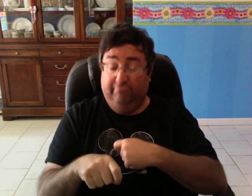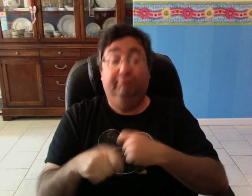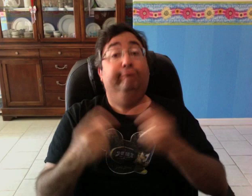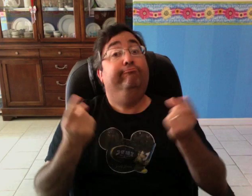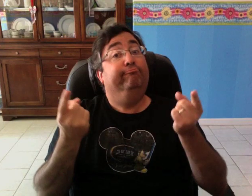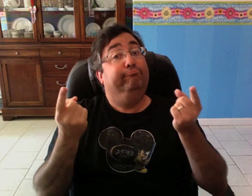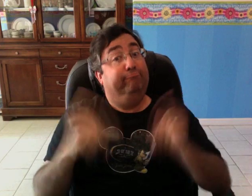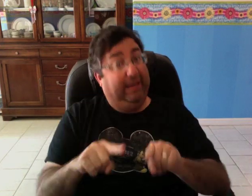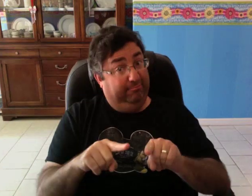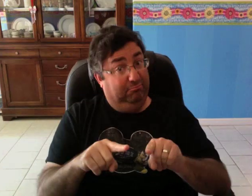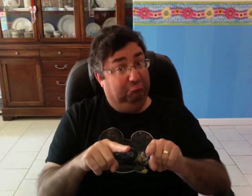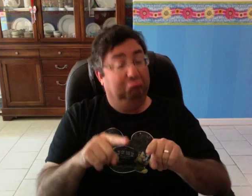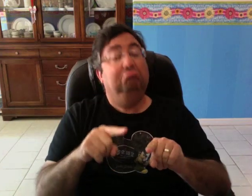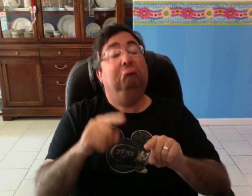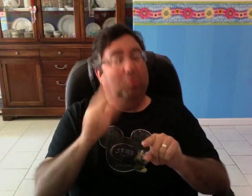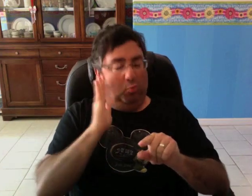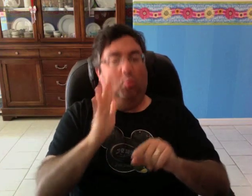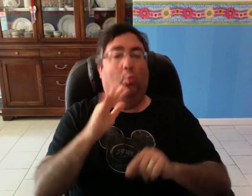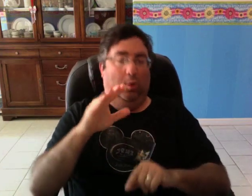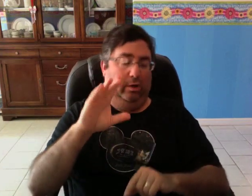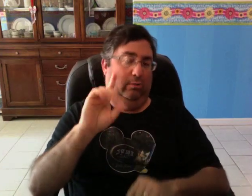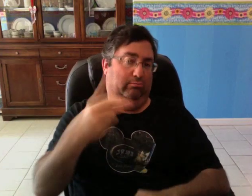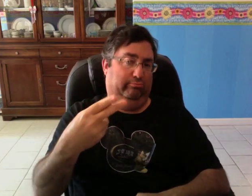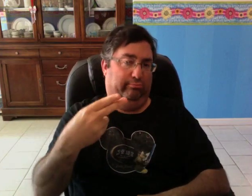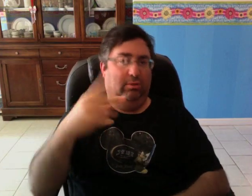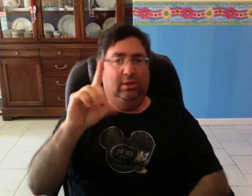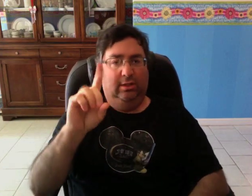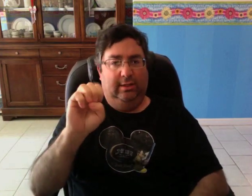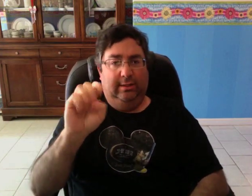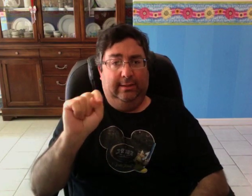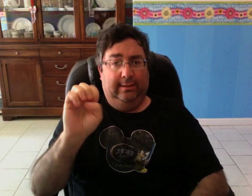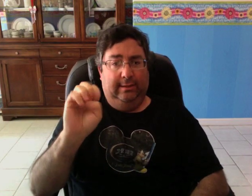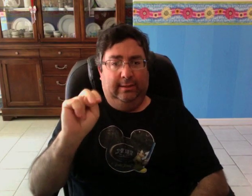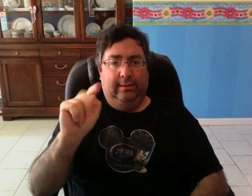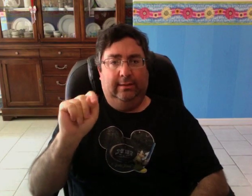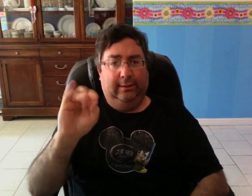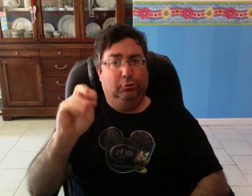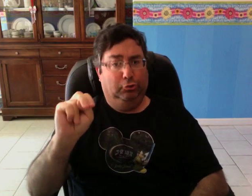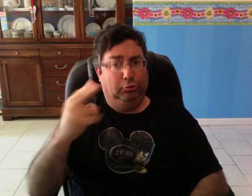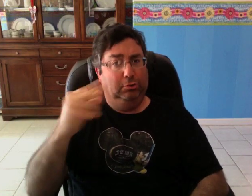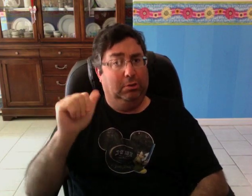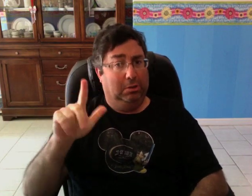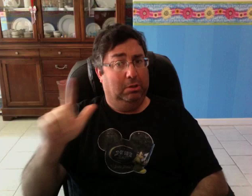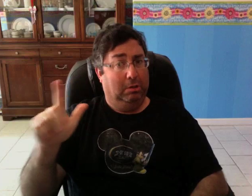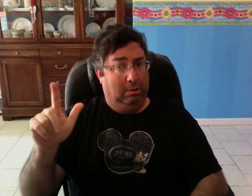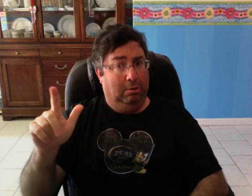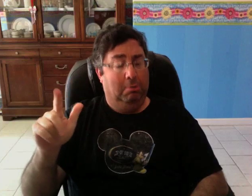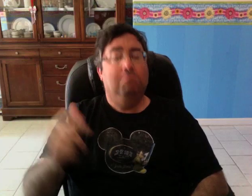you would get detention hall.